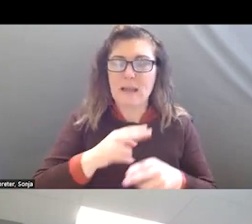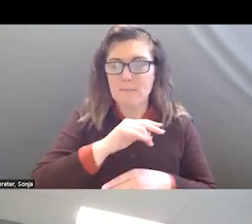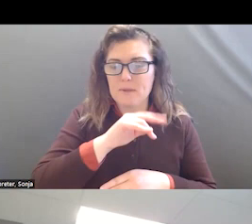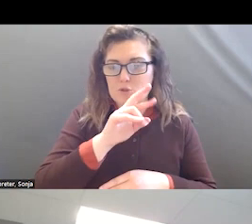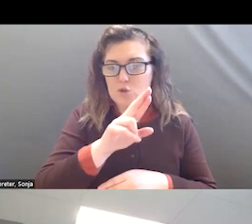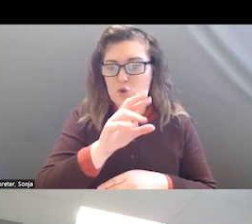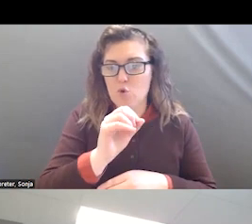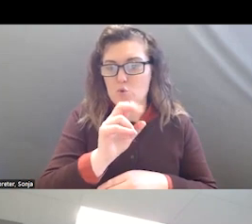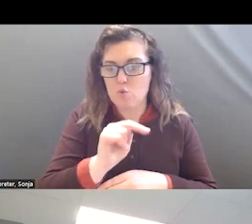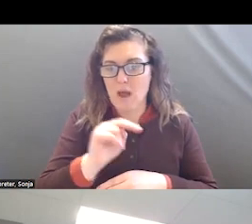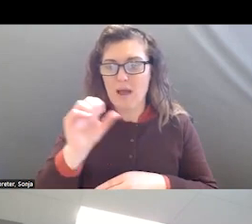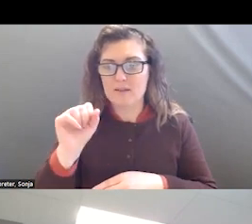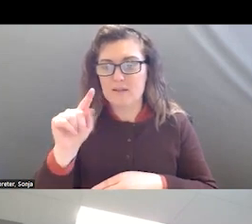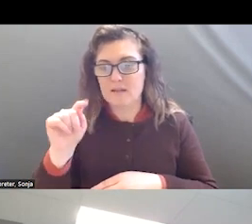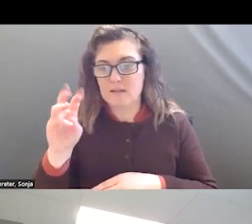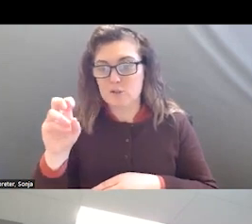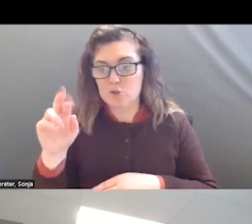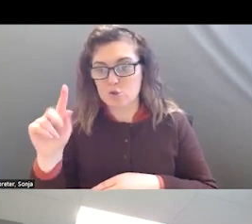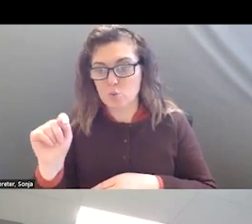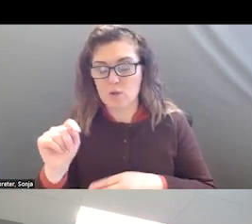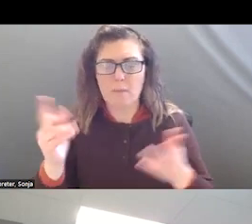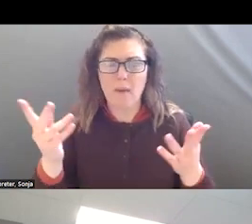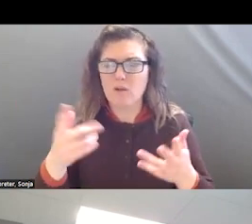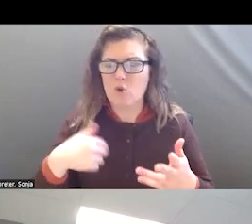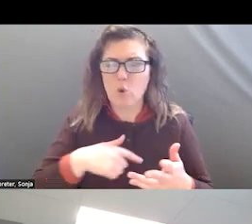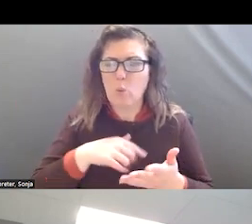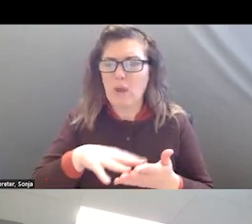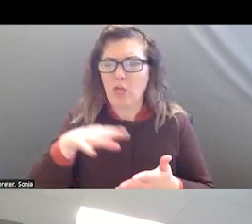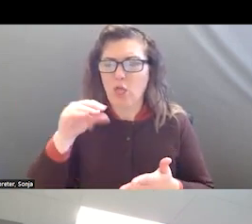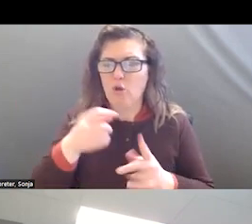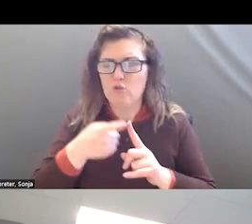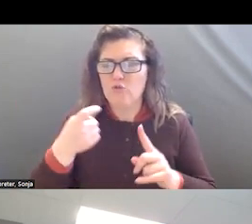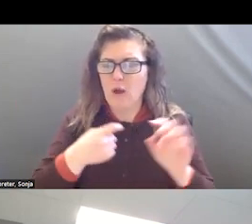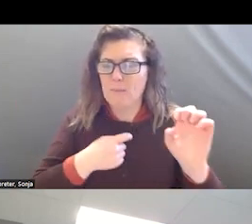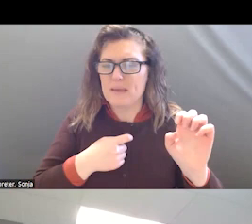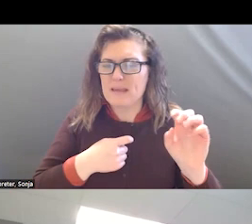WHAT CAN WE LEARN ABOUT EMS? YOU DID A GREAT JOB OF SUMMARIZING THIS.